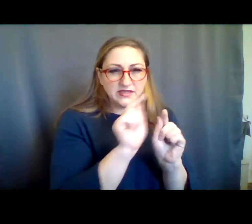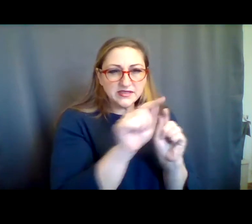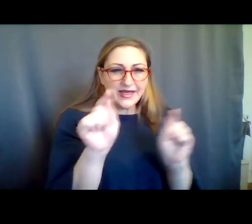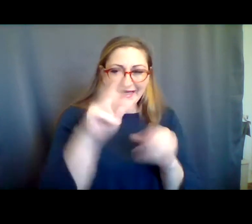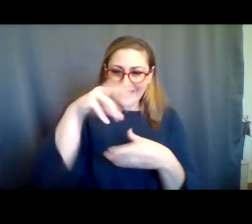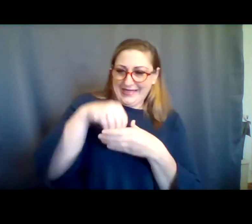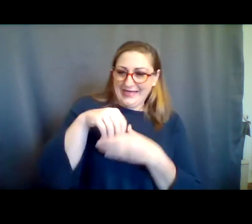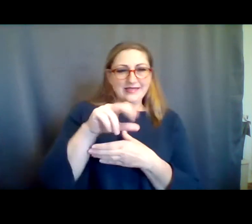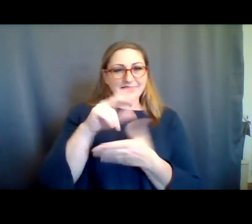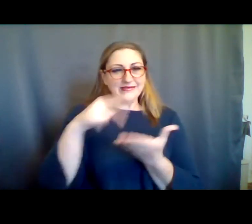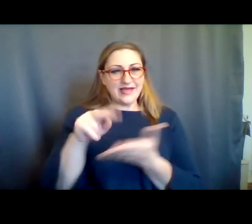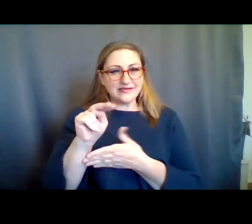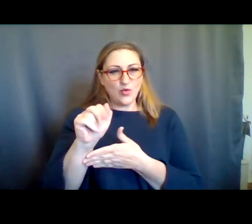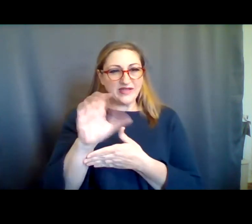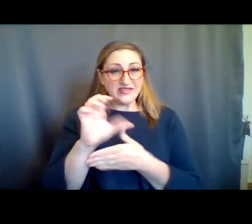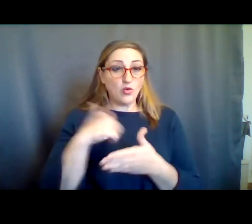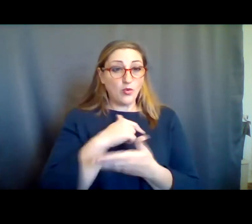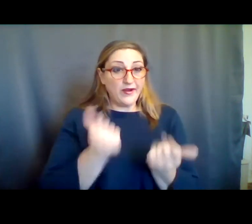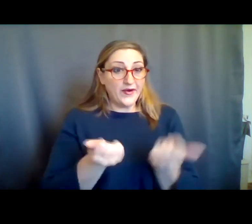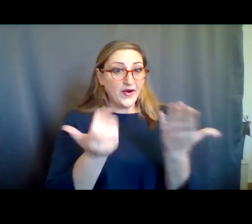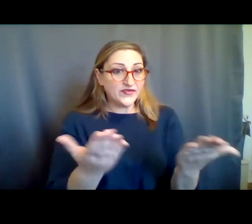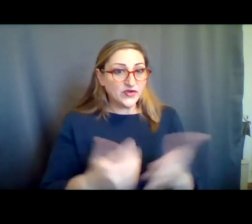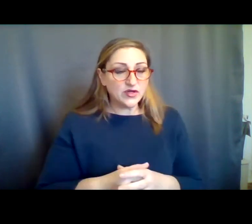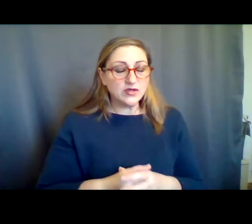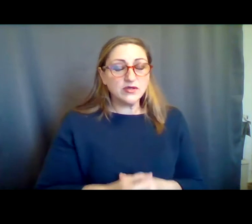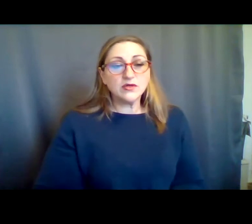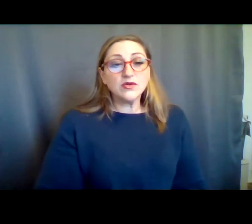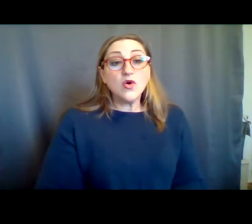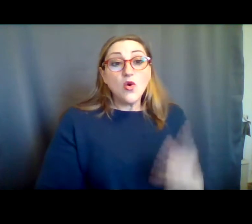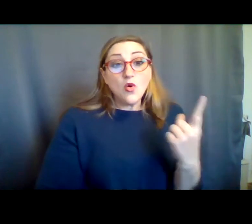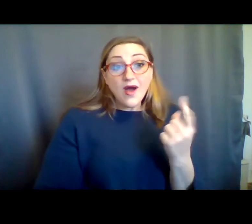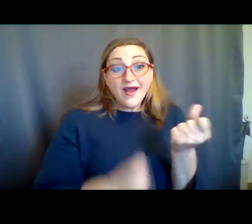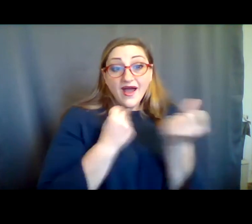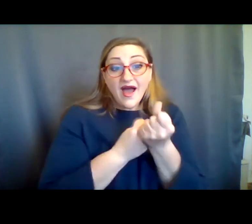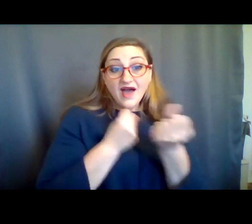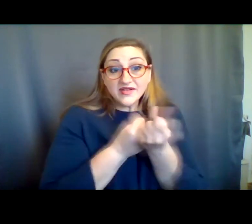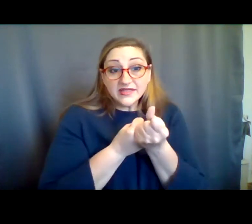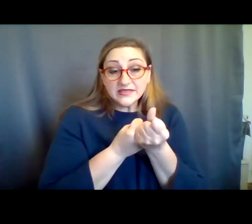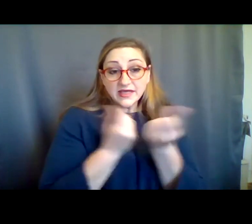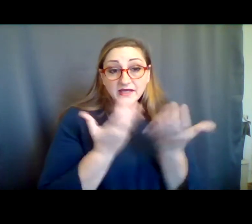Dance/NYC's offerings. But one advocacy item that I'll share with you today